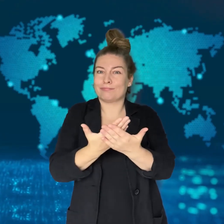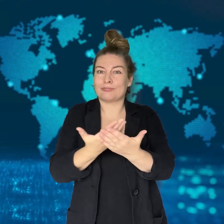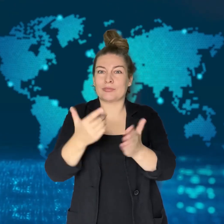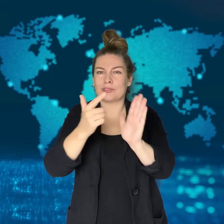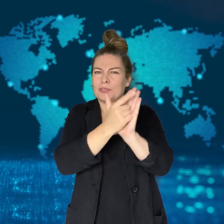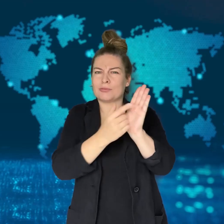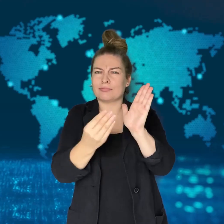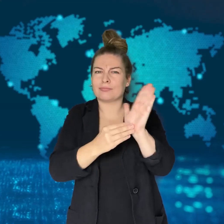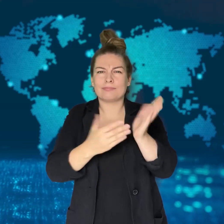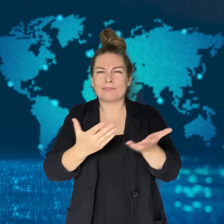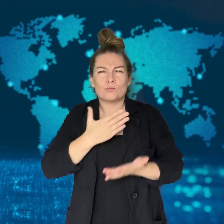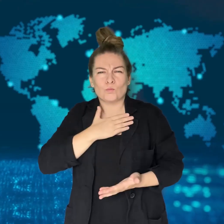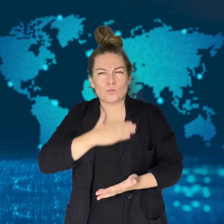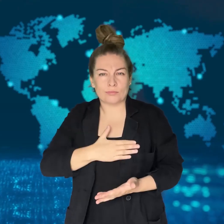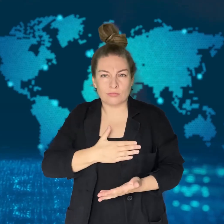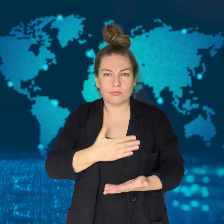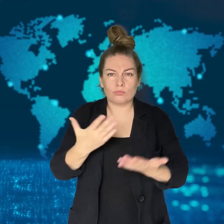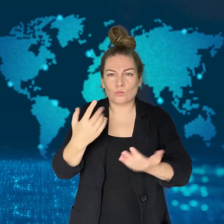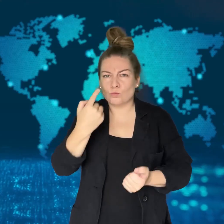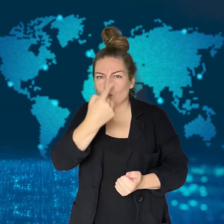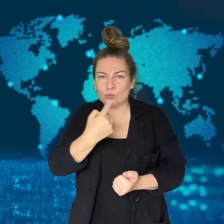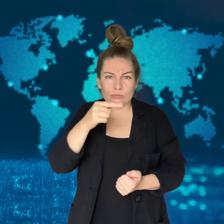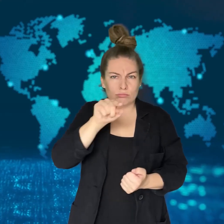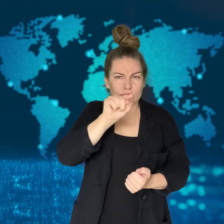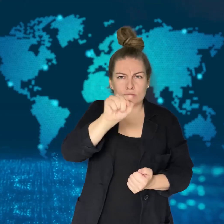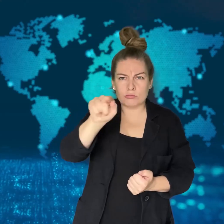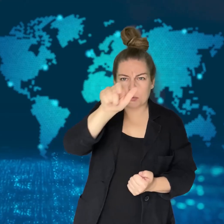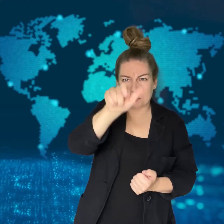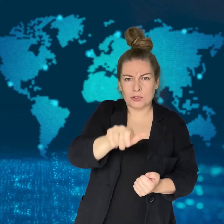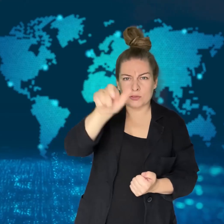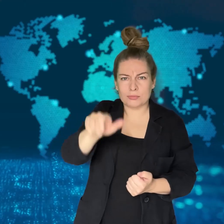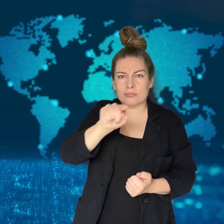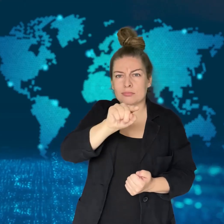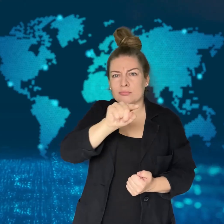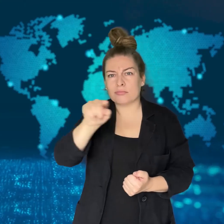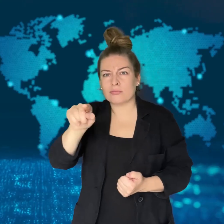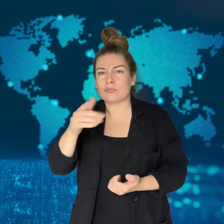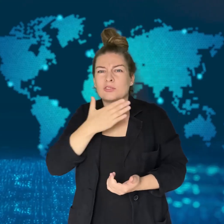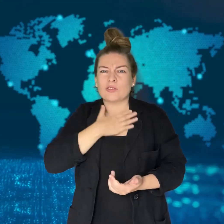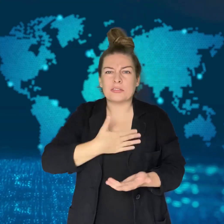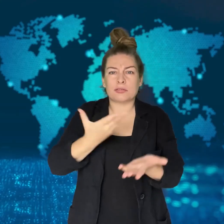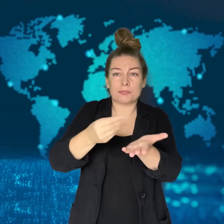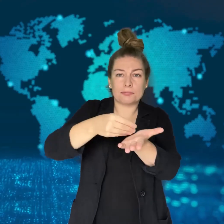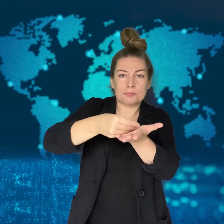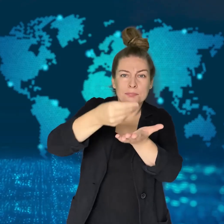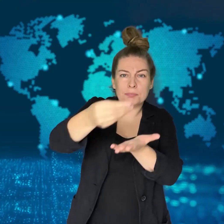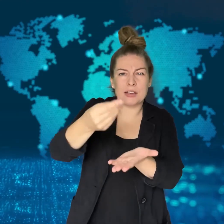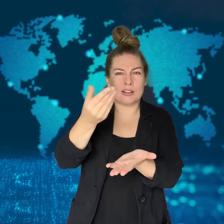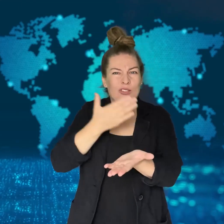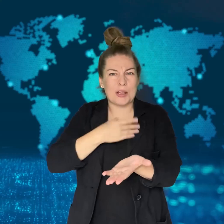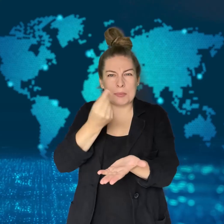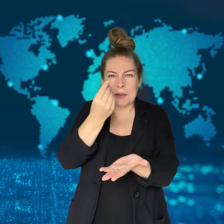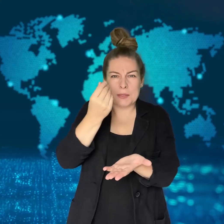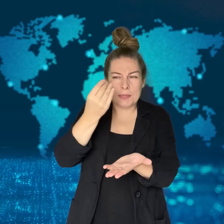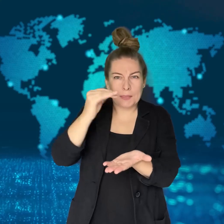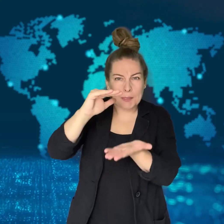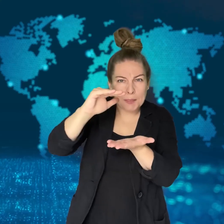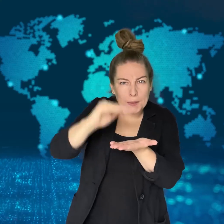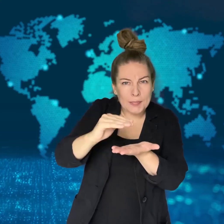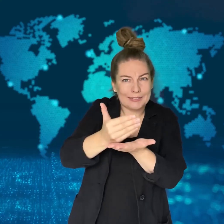They can be fined up to the South Korean equivalent of almost $23,000 USD.